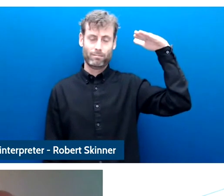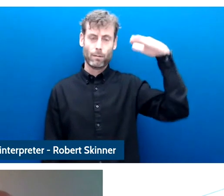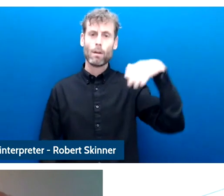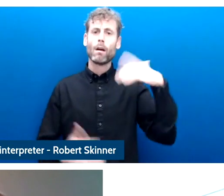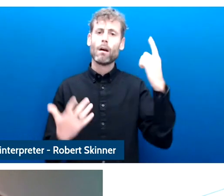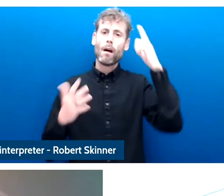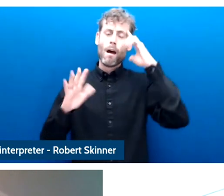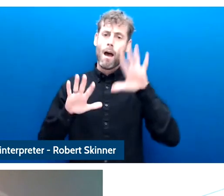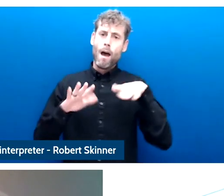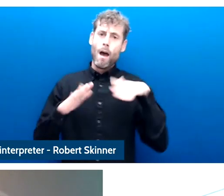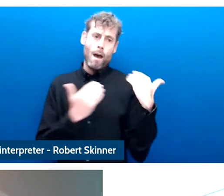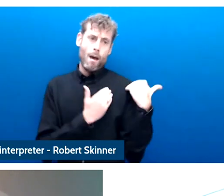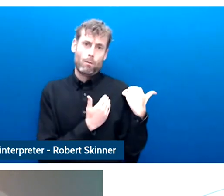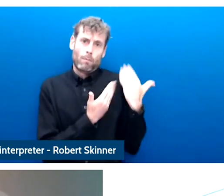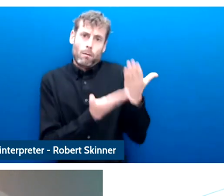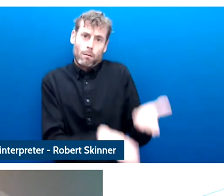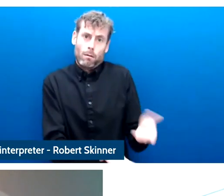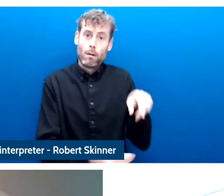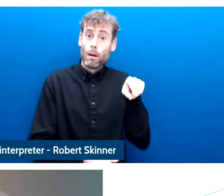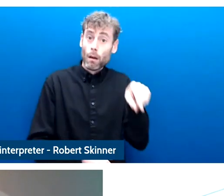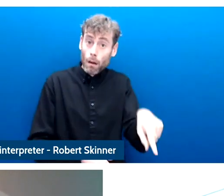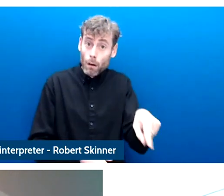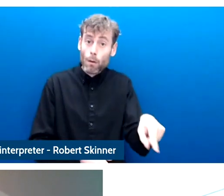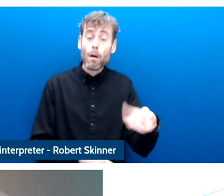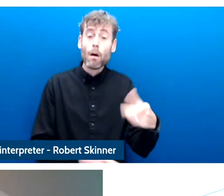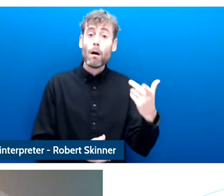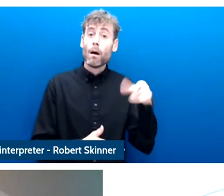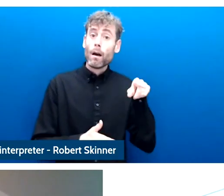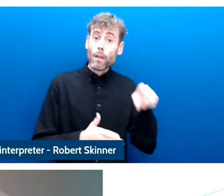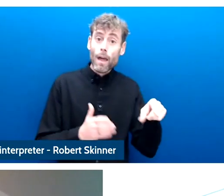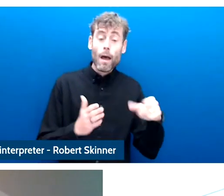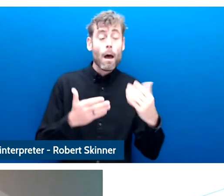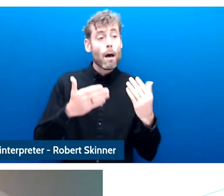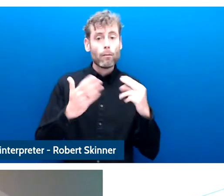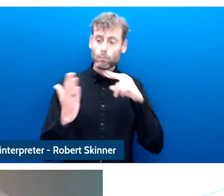update by the young epier generations or by us?